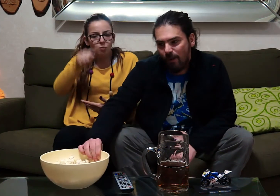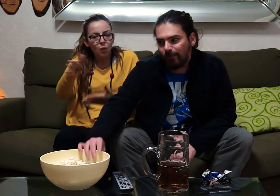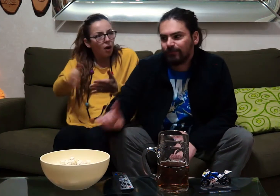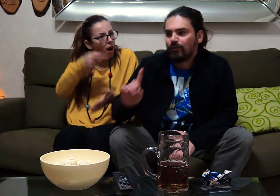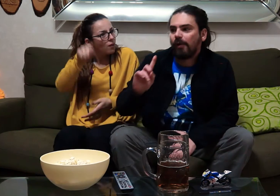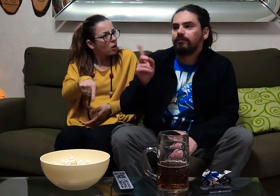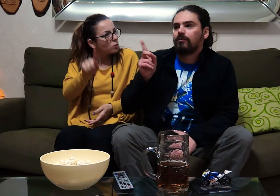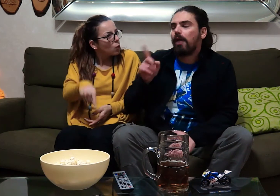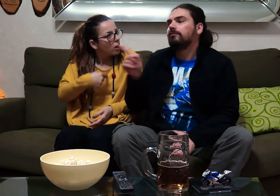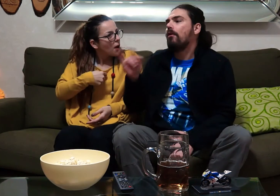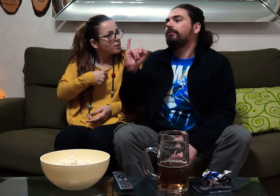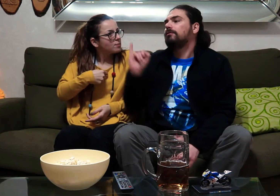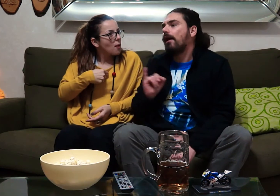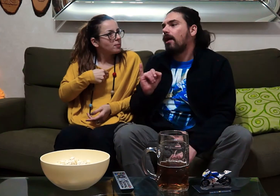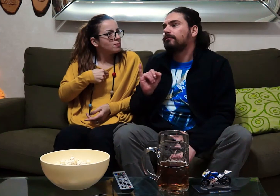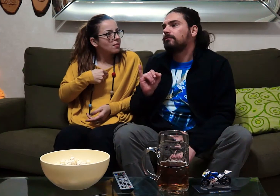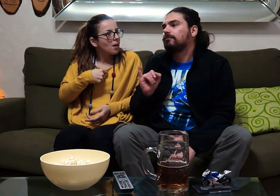do you have to take these off too? you are on a diet.